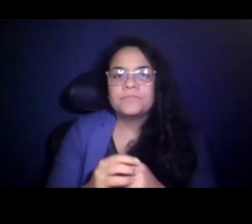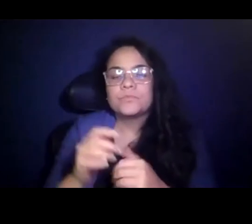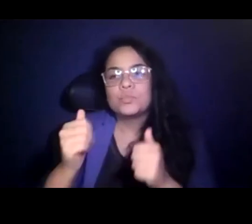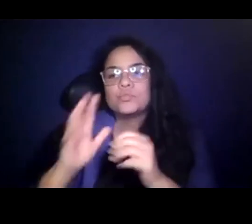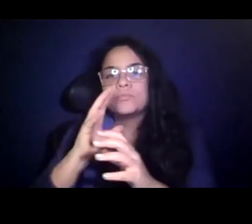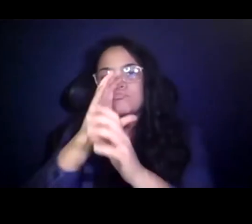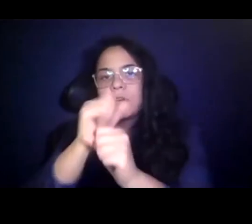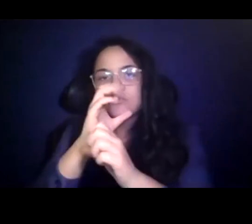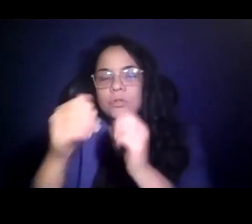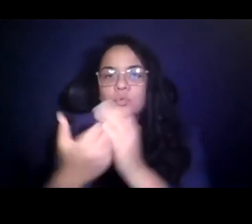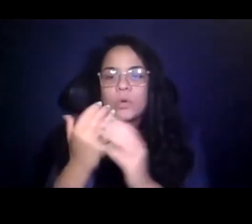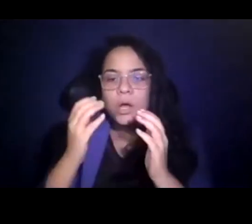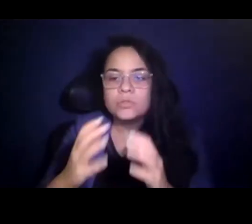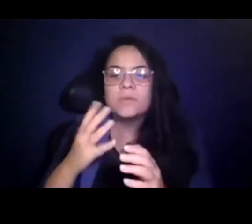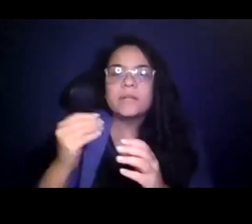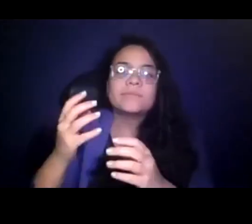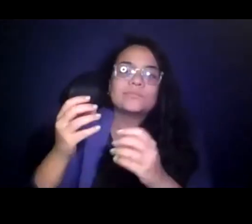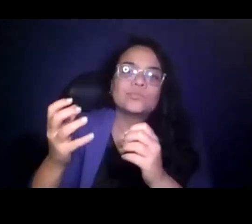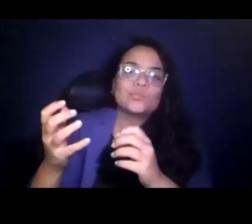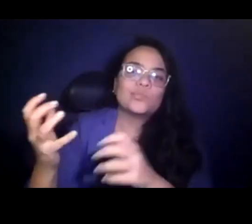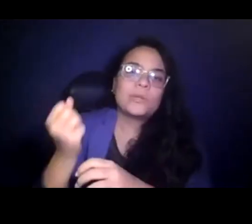and winning back the lost customers from last year.